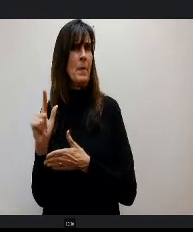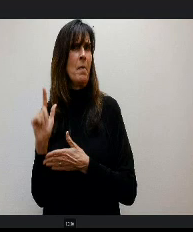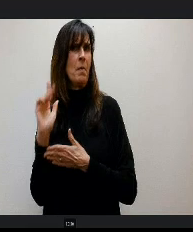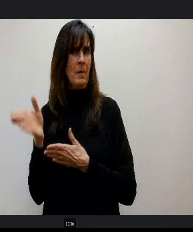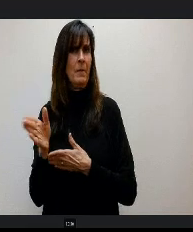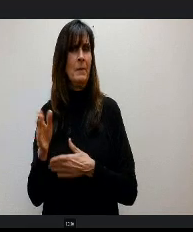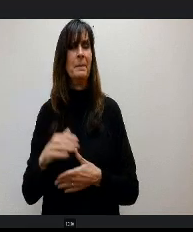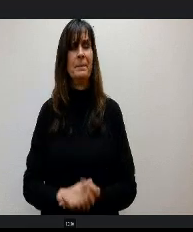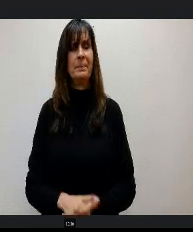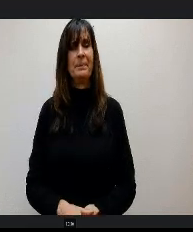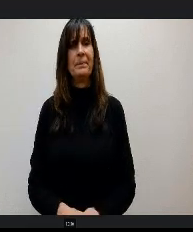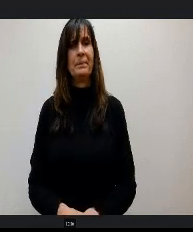With the rate of inflation.